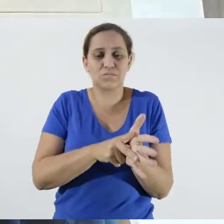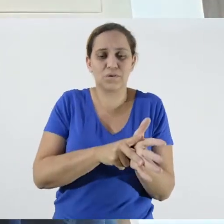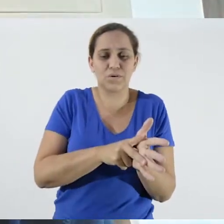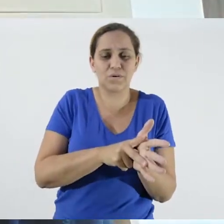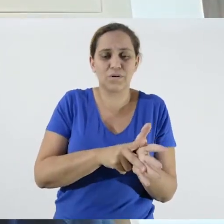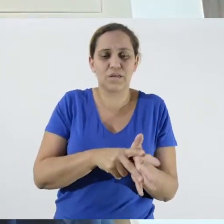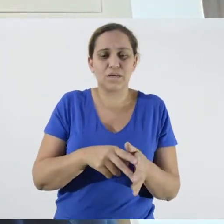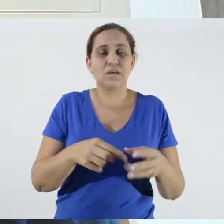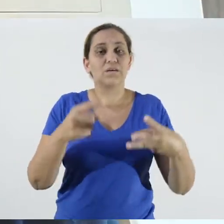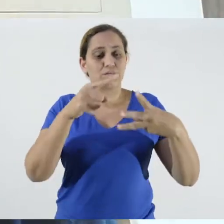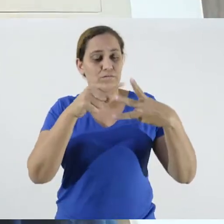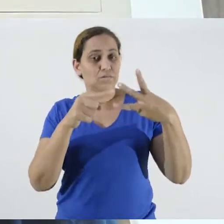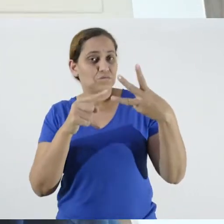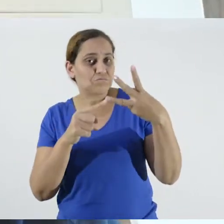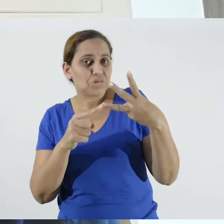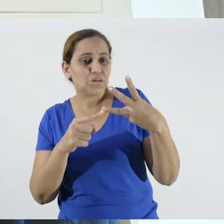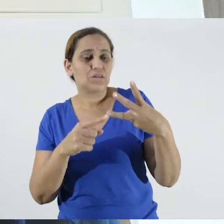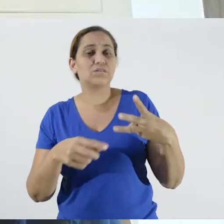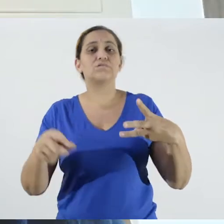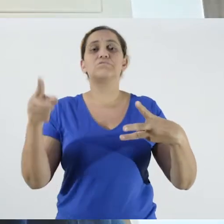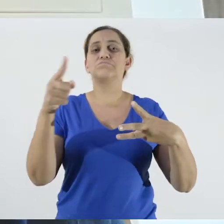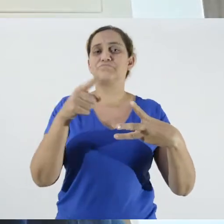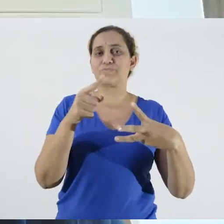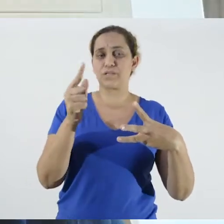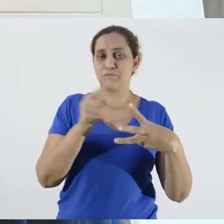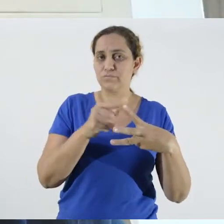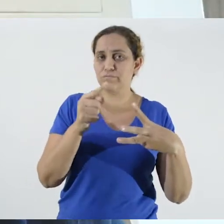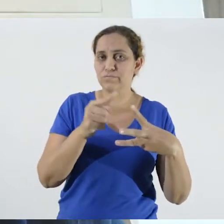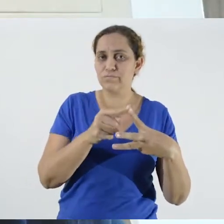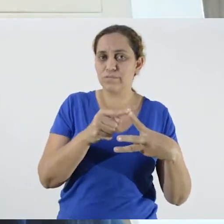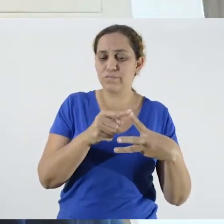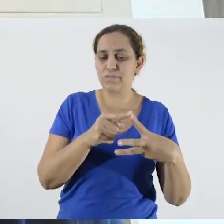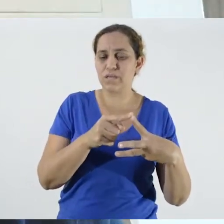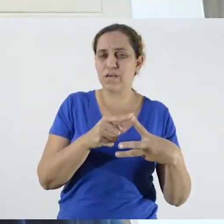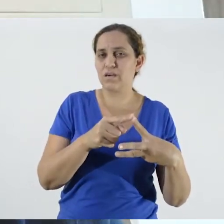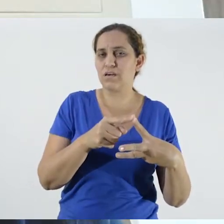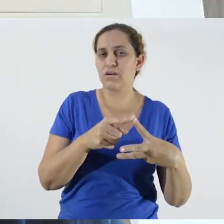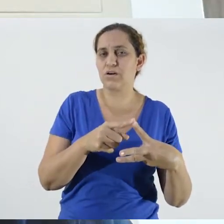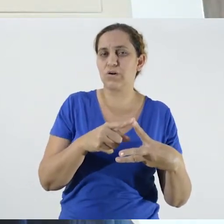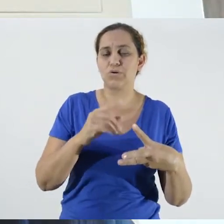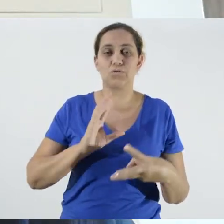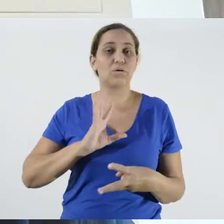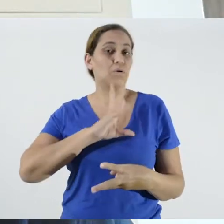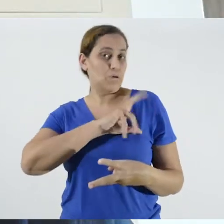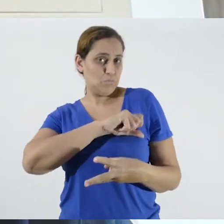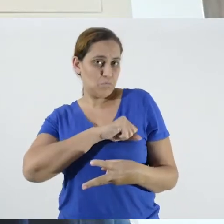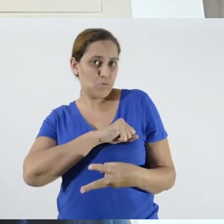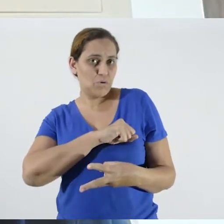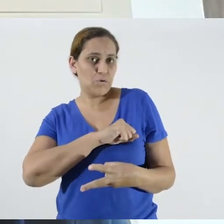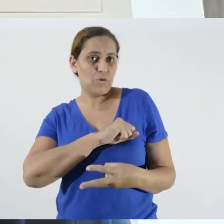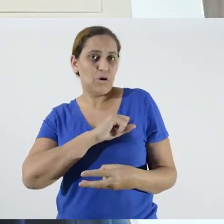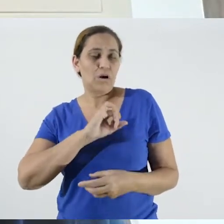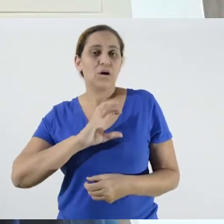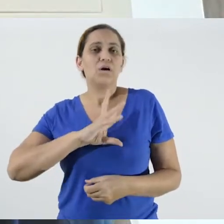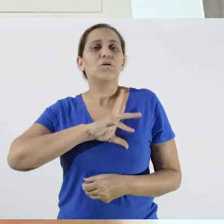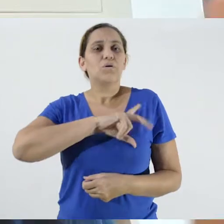three that characterize it. There's the element of love for the experienced object.